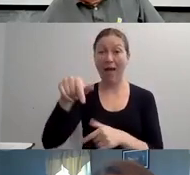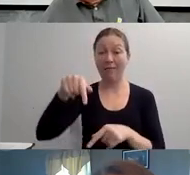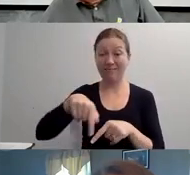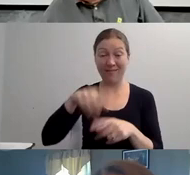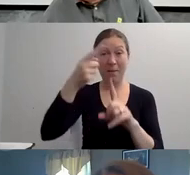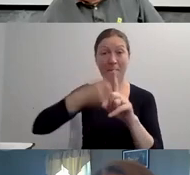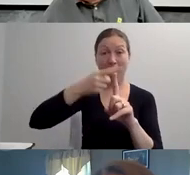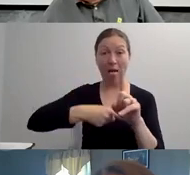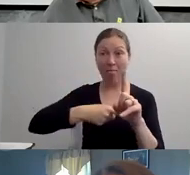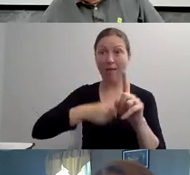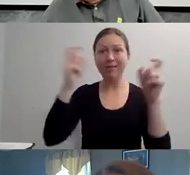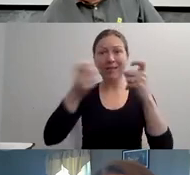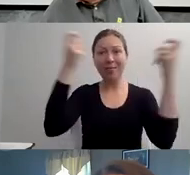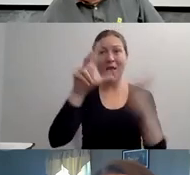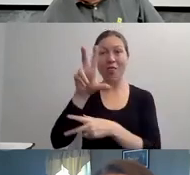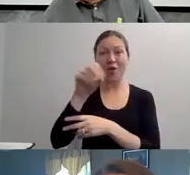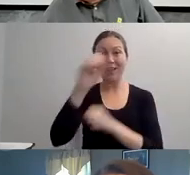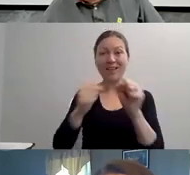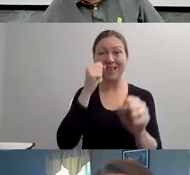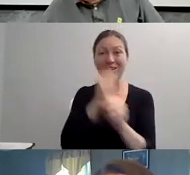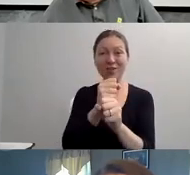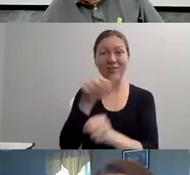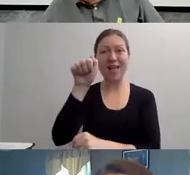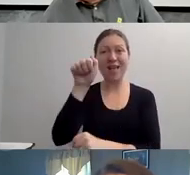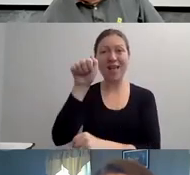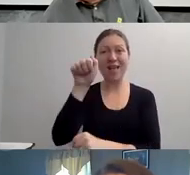HAPPENING VIRTUALLY THIS YEAR ON THE 26TH."